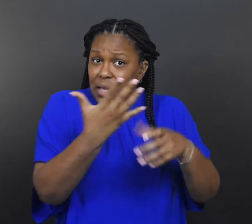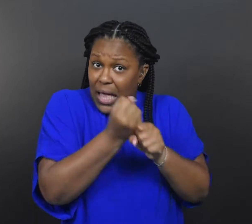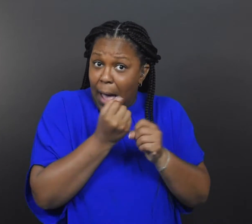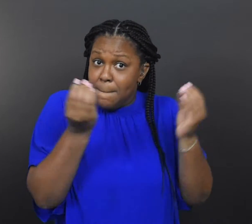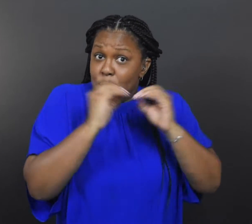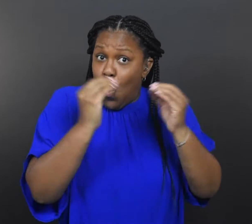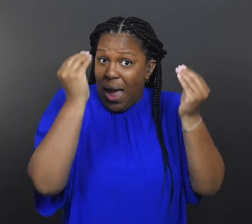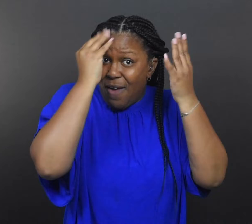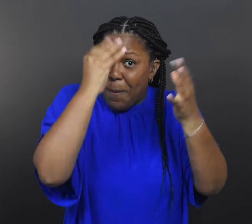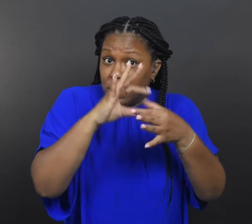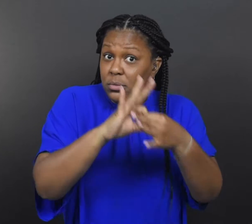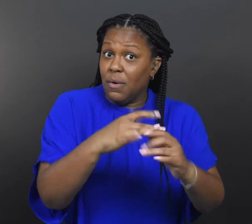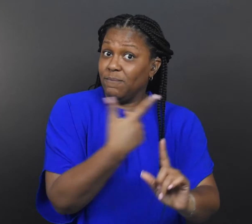vaccines?”